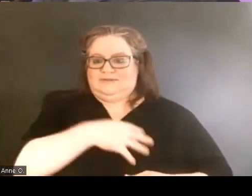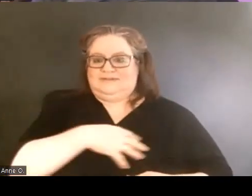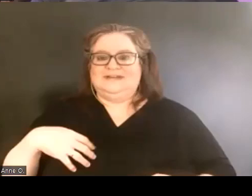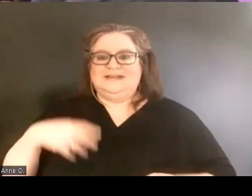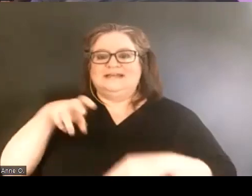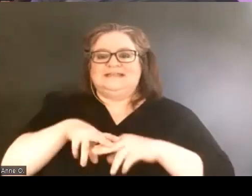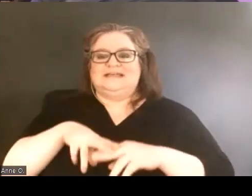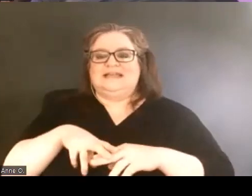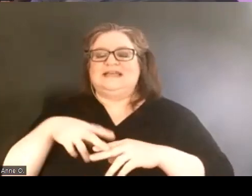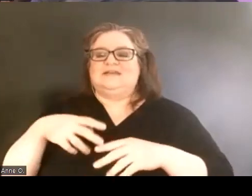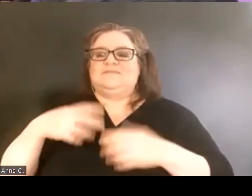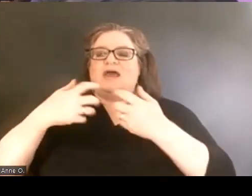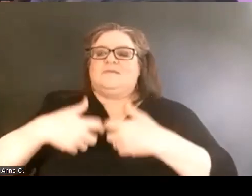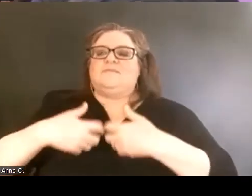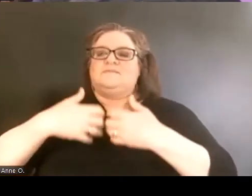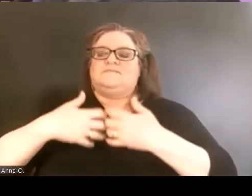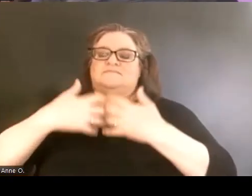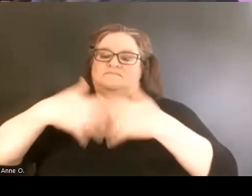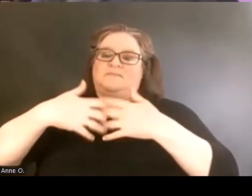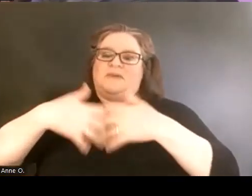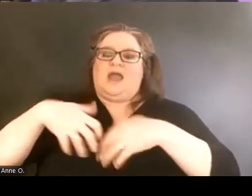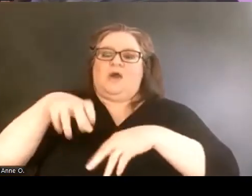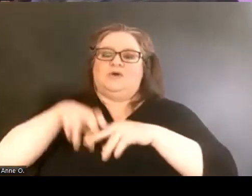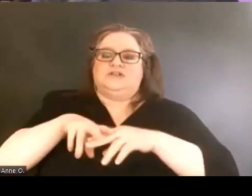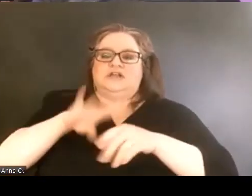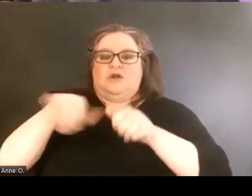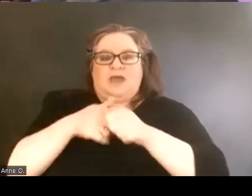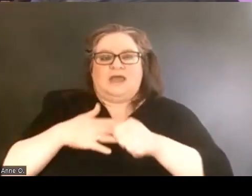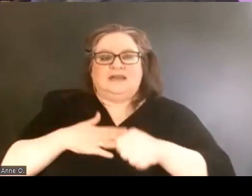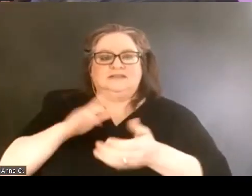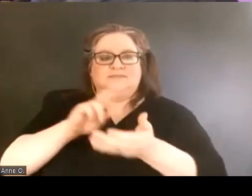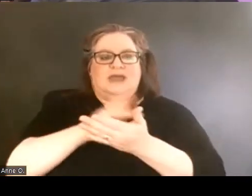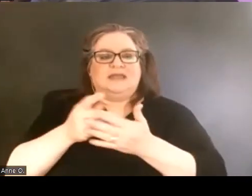Behind me is my kitchen with some neon lights